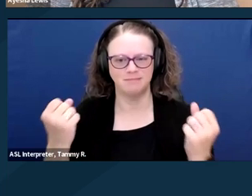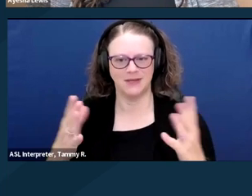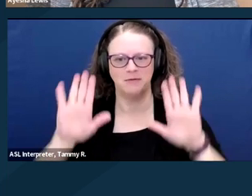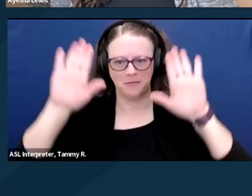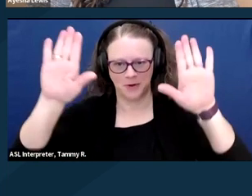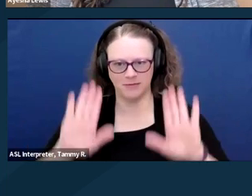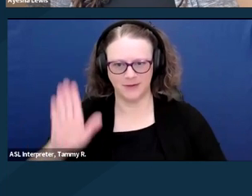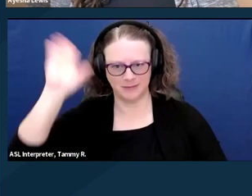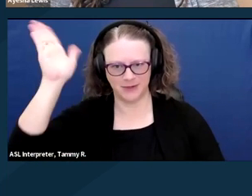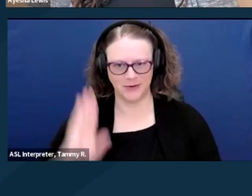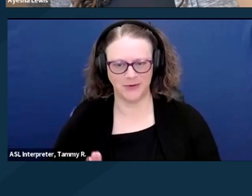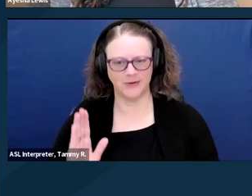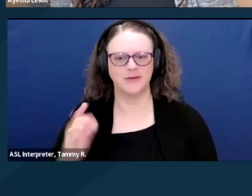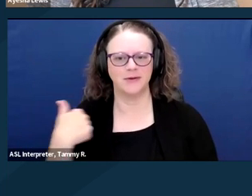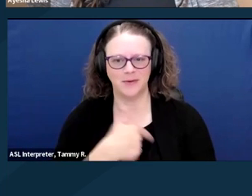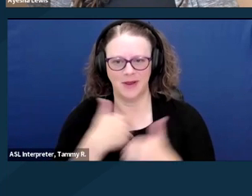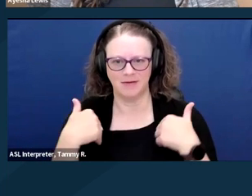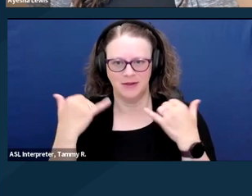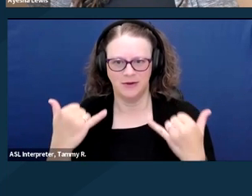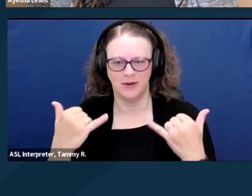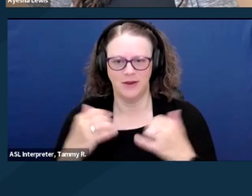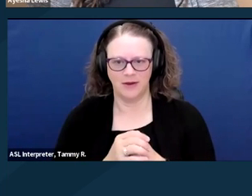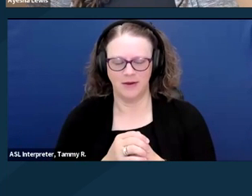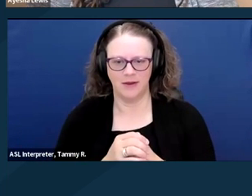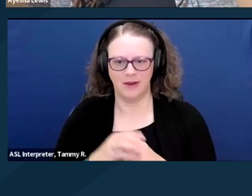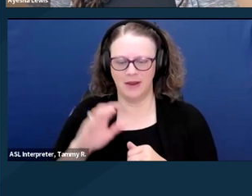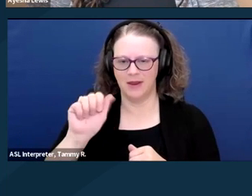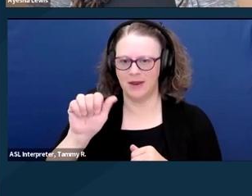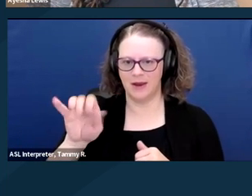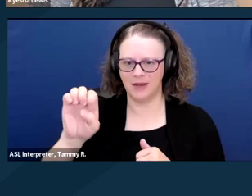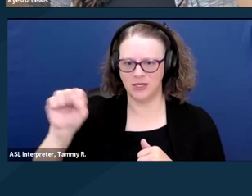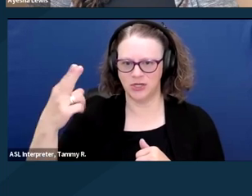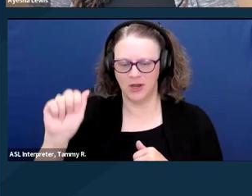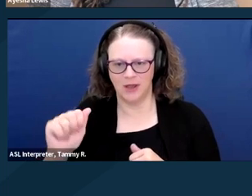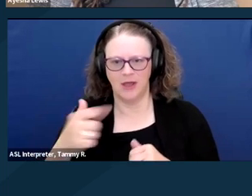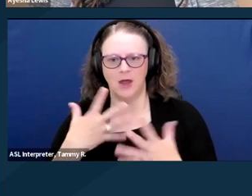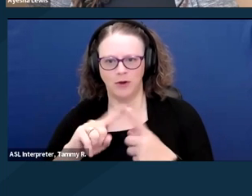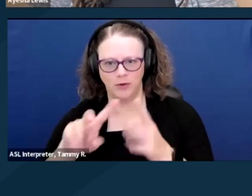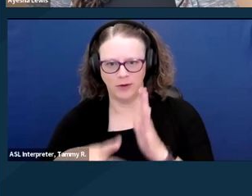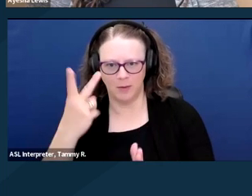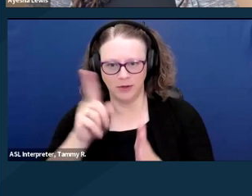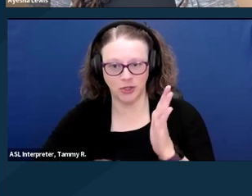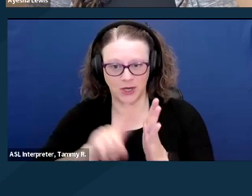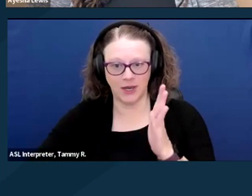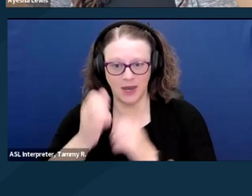Our first speaker- Ayesha, sorry to interrupt, this is the interpreting team. I do just wanna double check that everyone can see us.